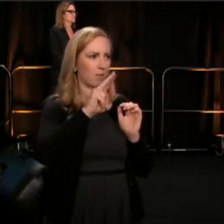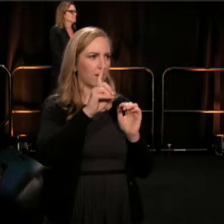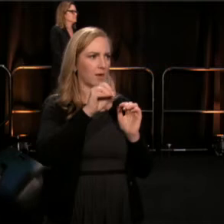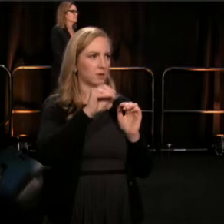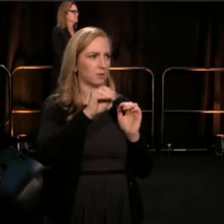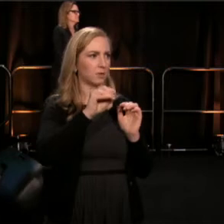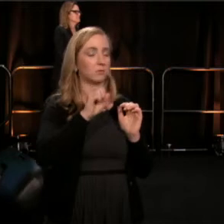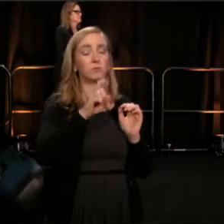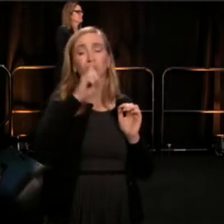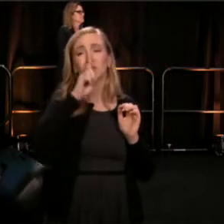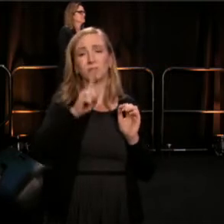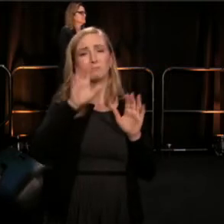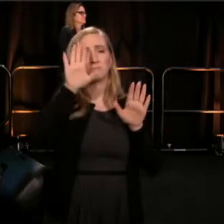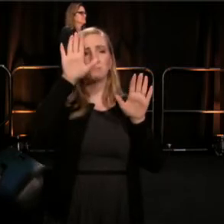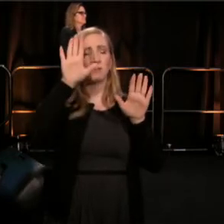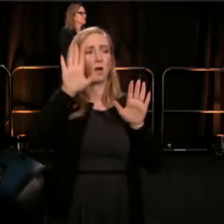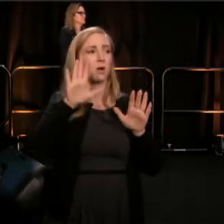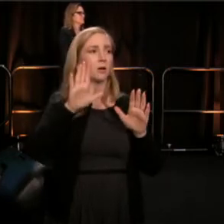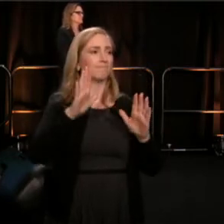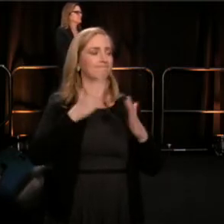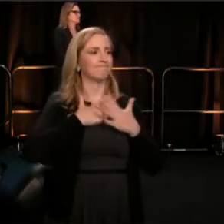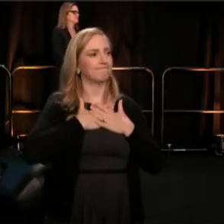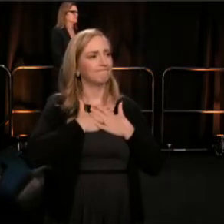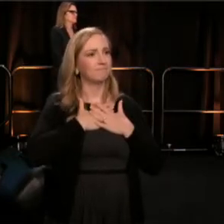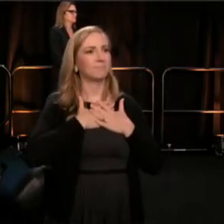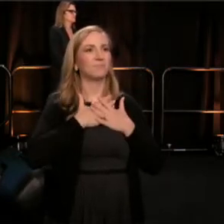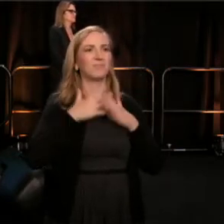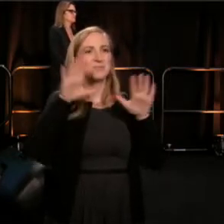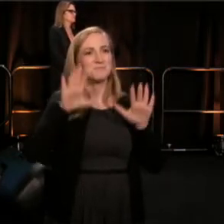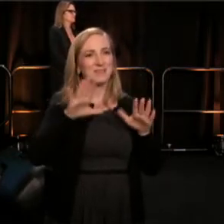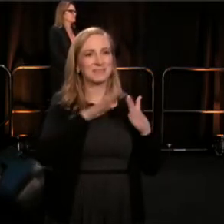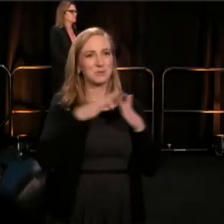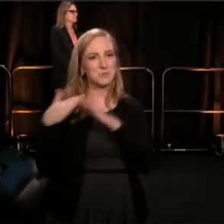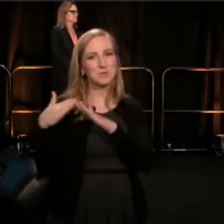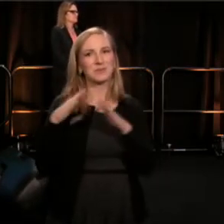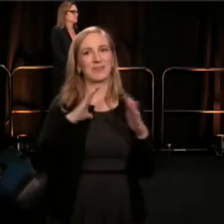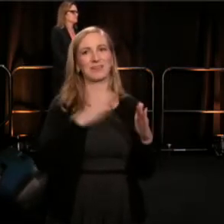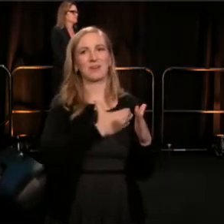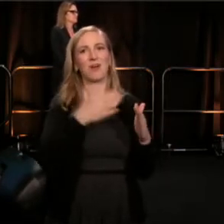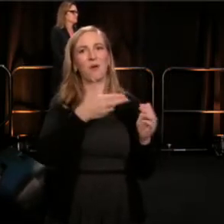of this great community and our host community, to welcome you all to our home.